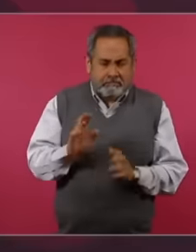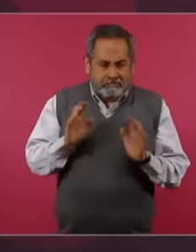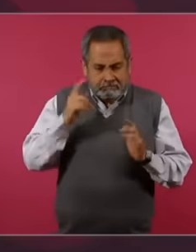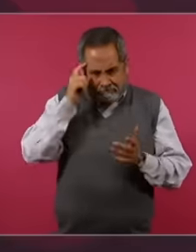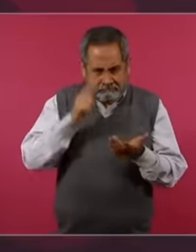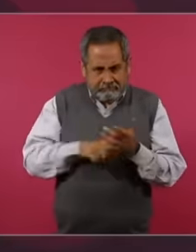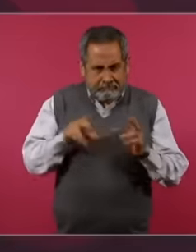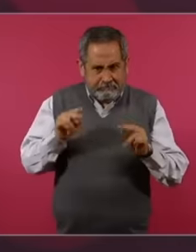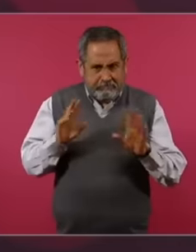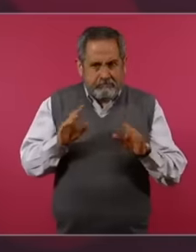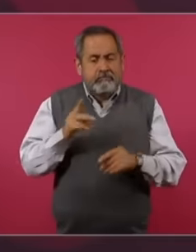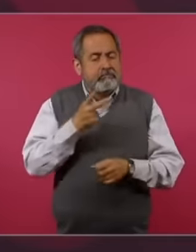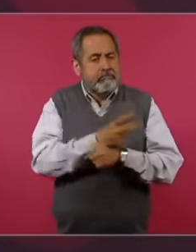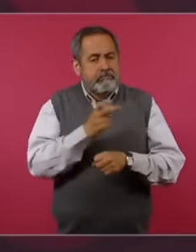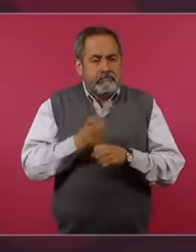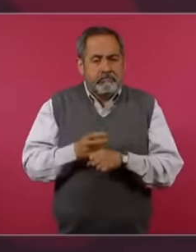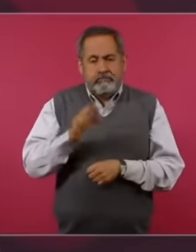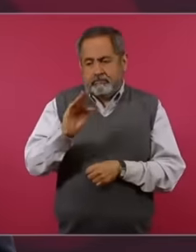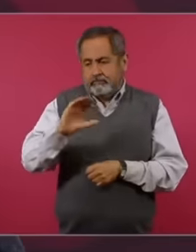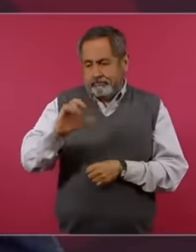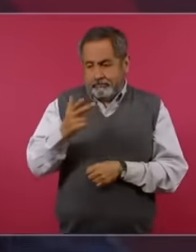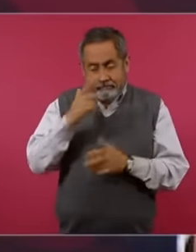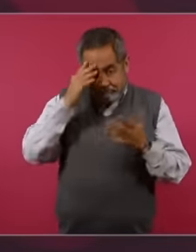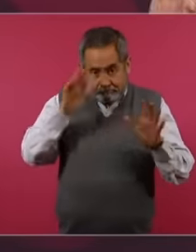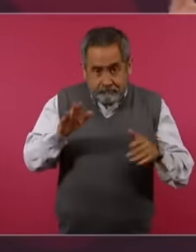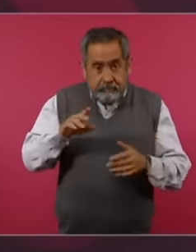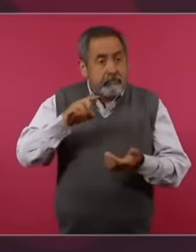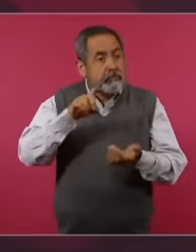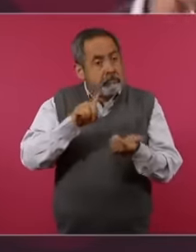Felipe Calderón, but I say because there in Madrid they are,